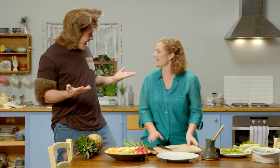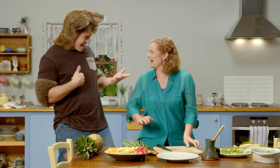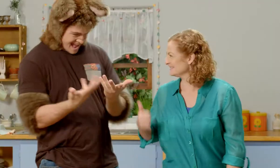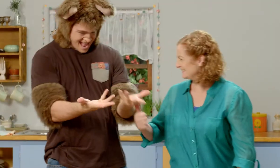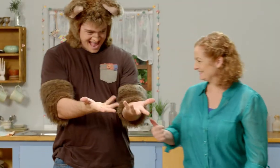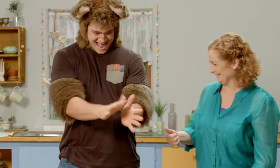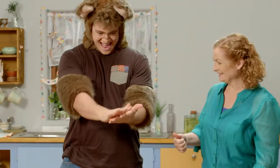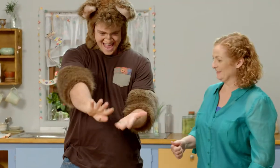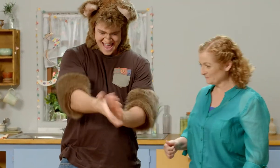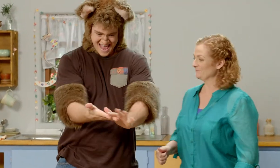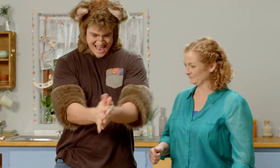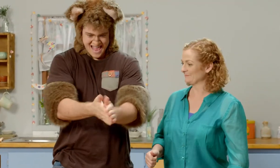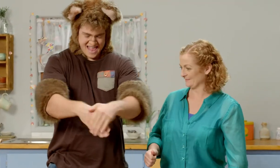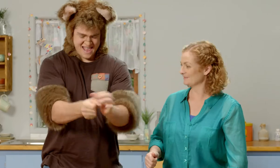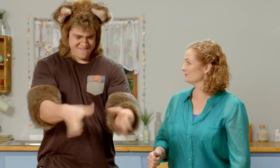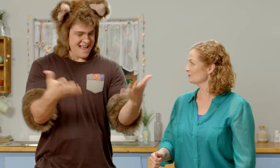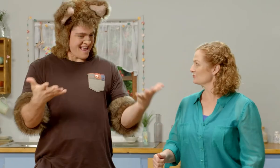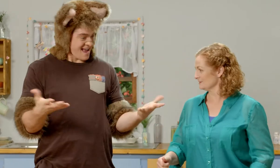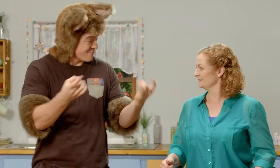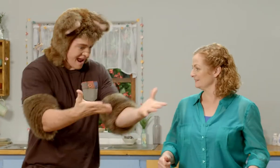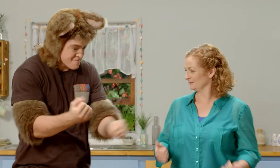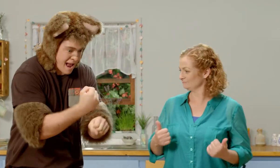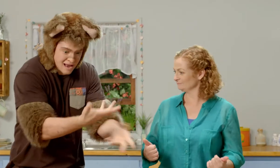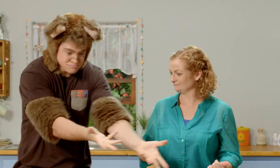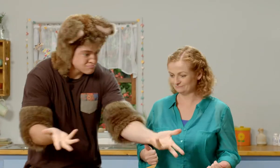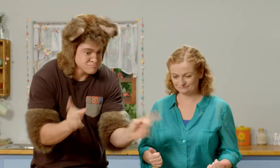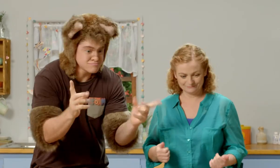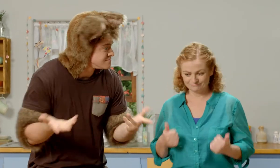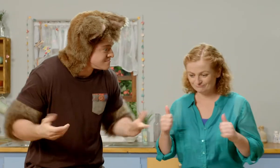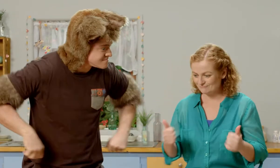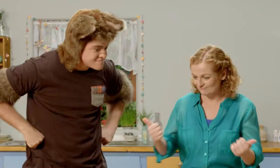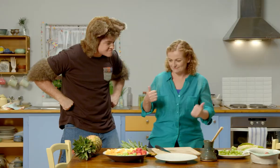Well, my hands are nice and clean now. I’m ready. How do we make them?